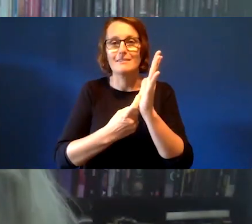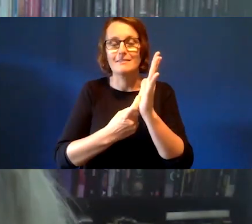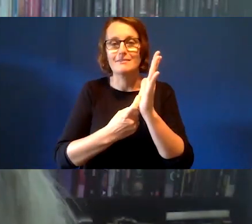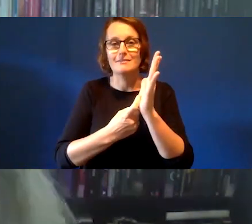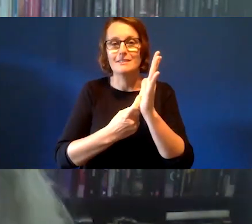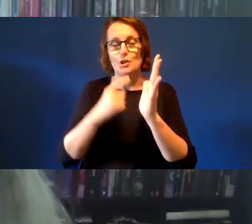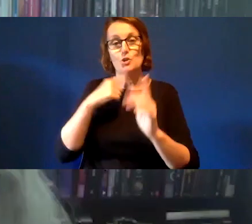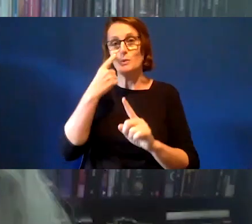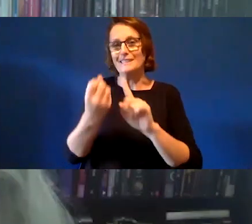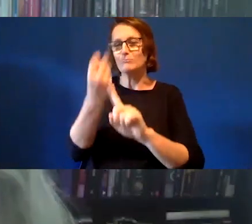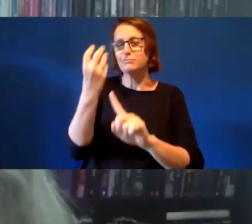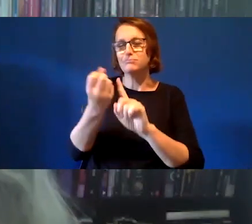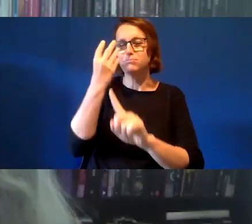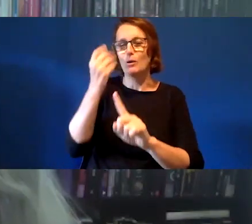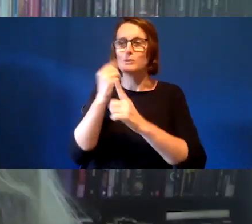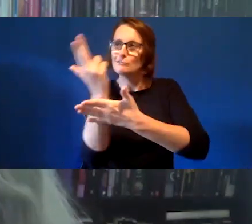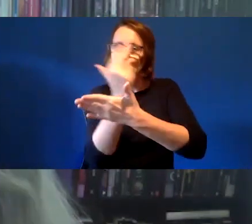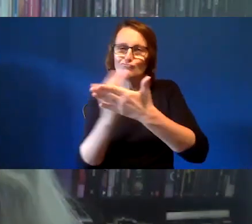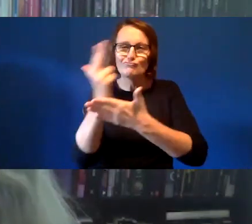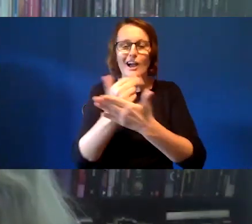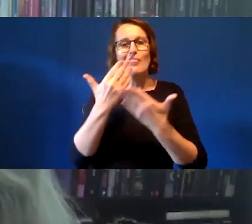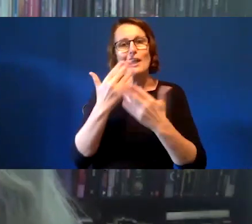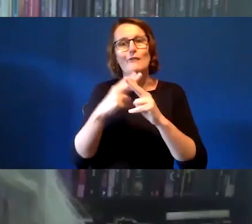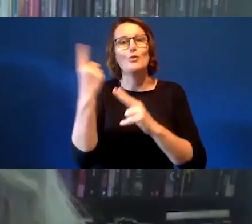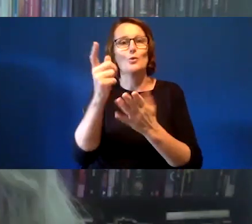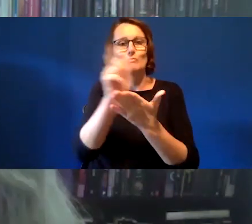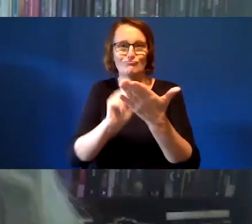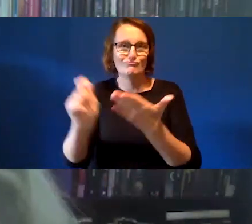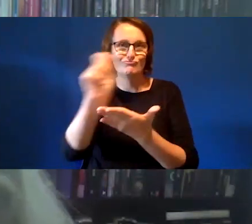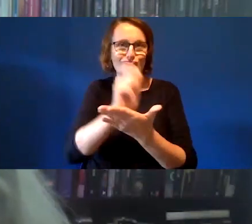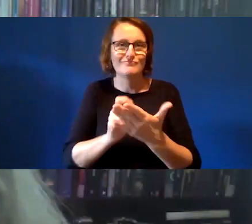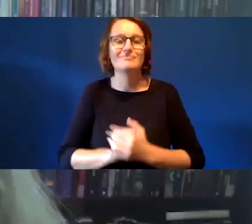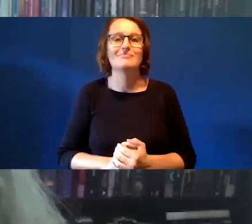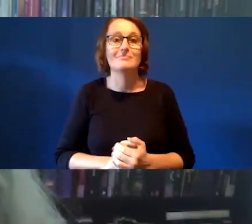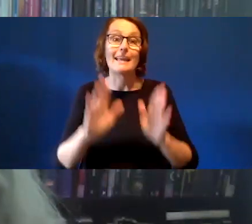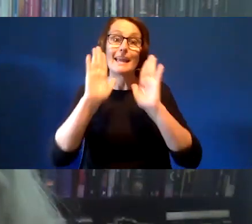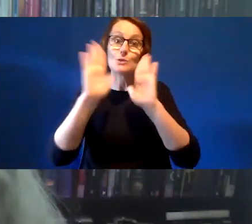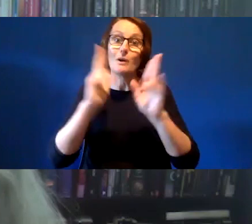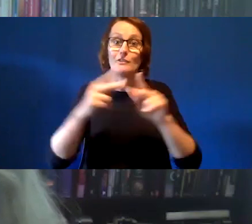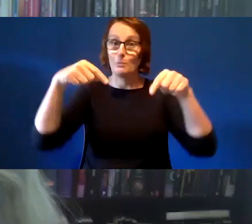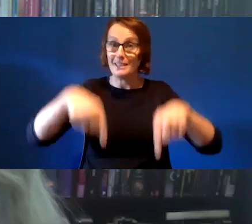images in the slides shortly. It's wonderful to be with you all here